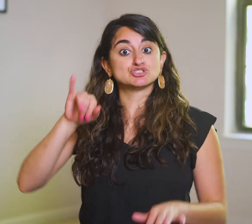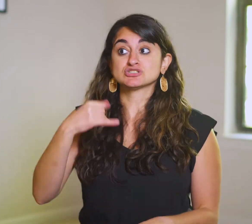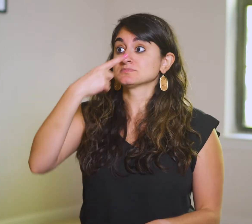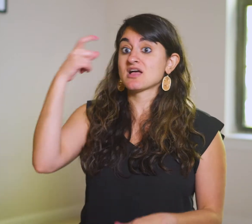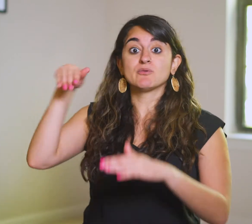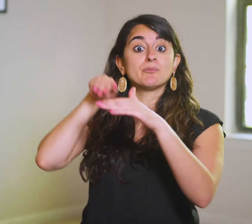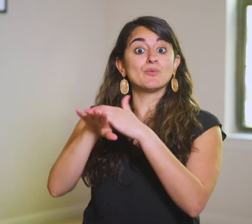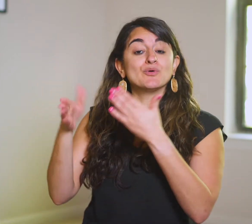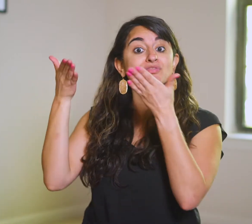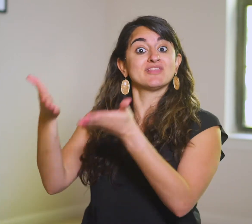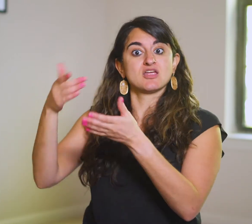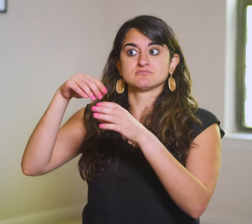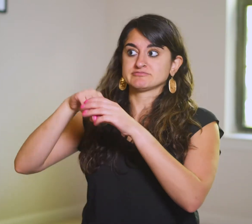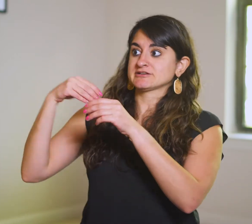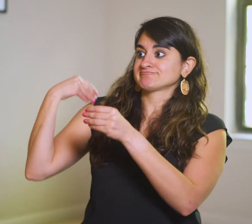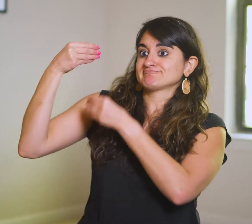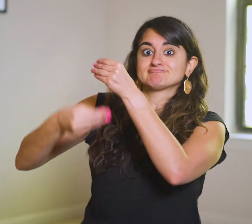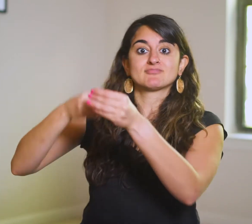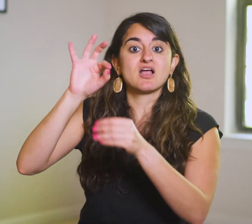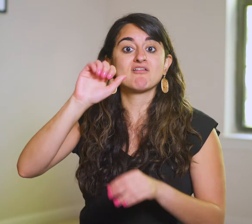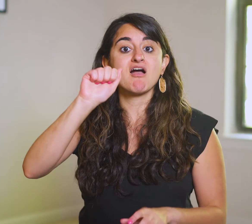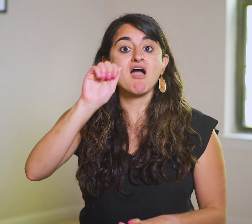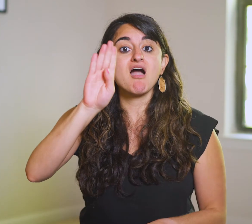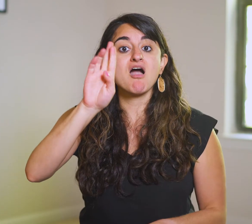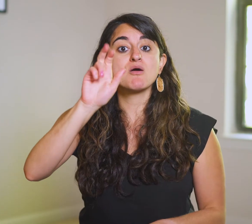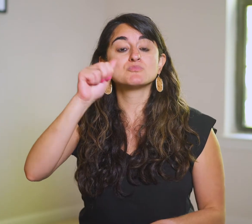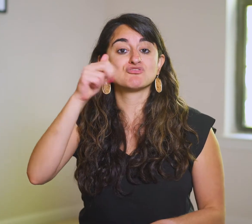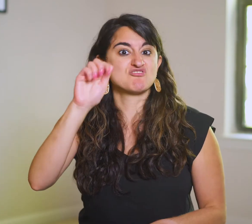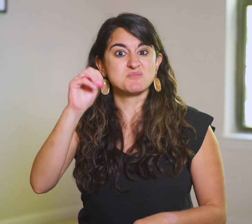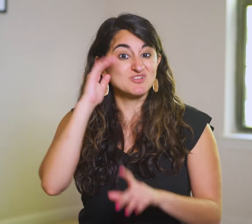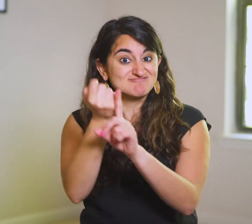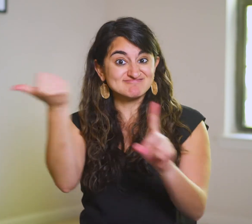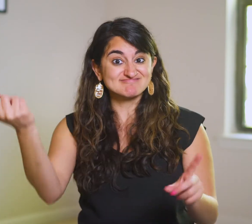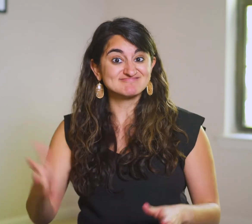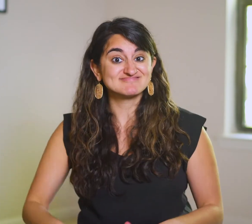just because they’re born into the lineage of Abraham will be cast out.”